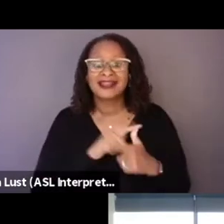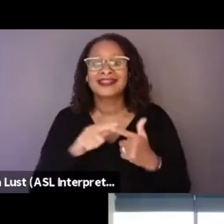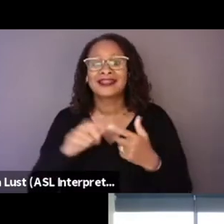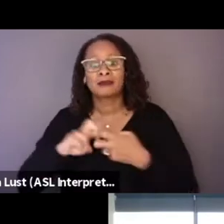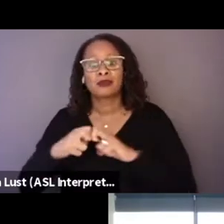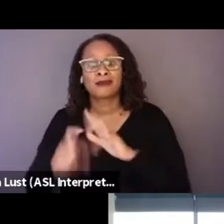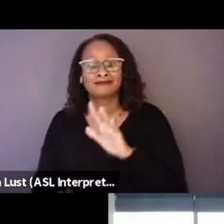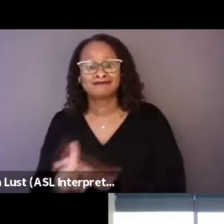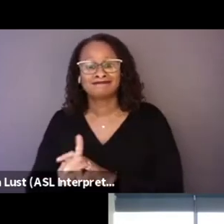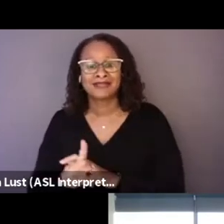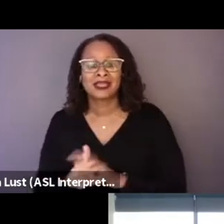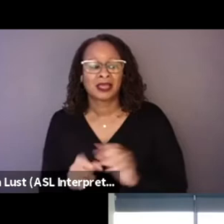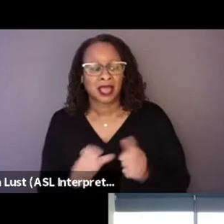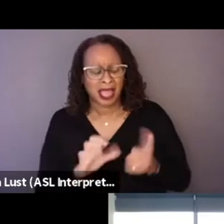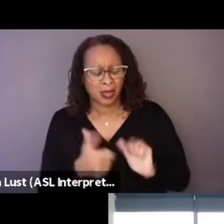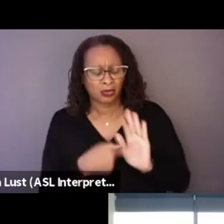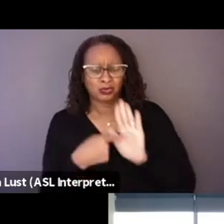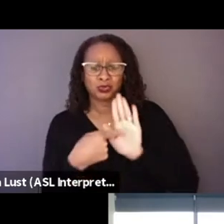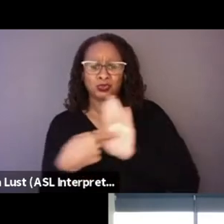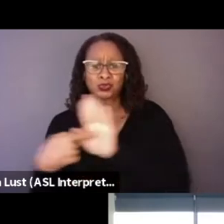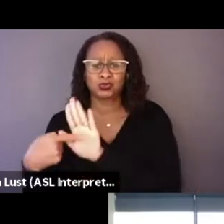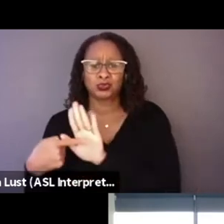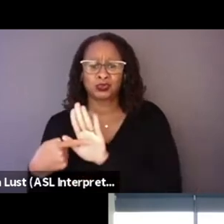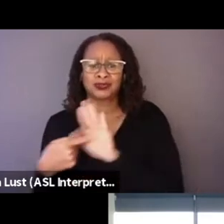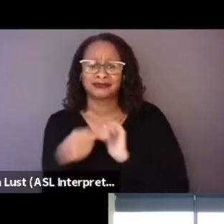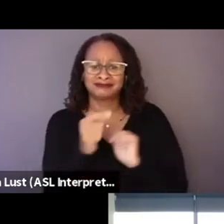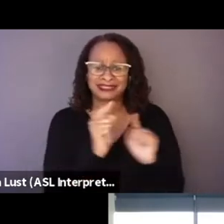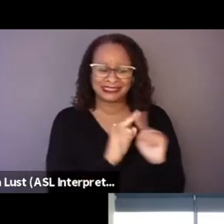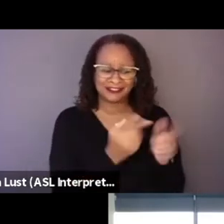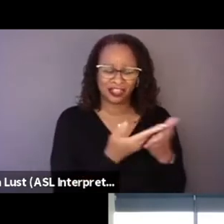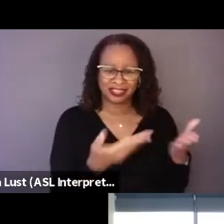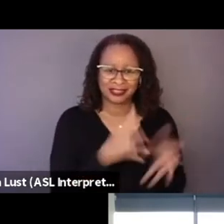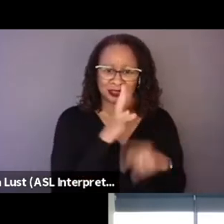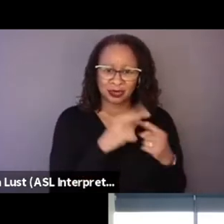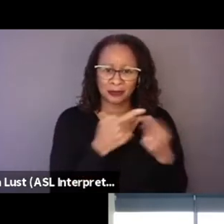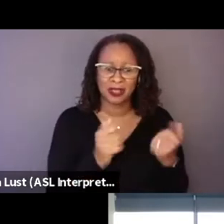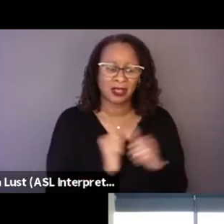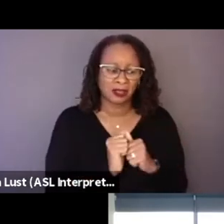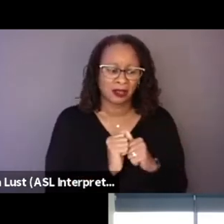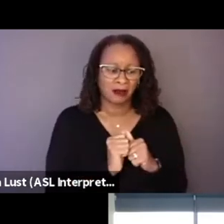all of the little things that they talk about, all the little acts of corruption,